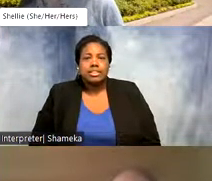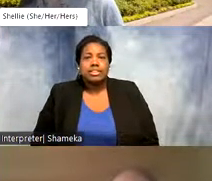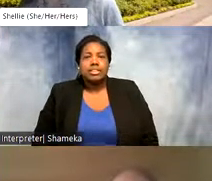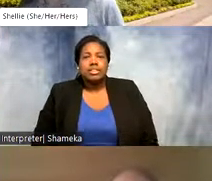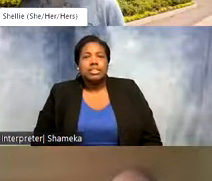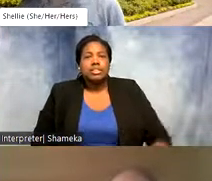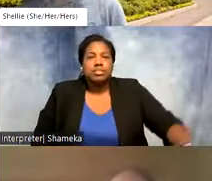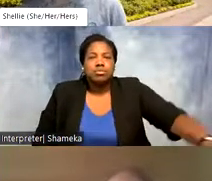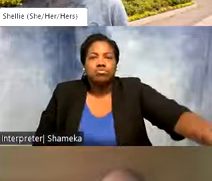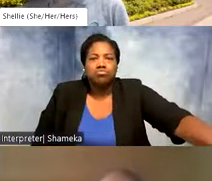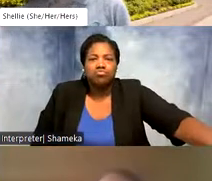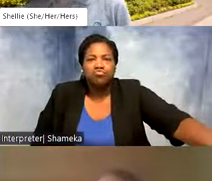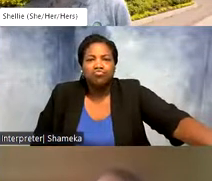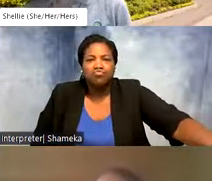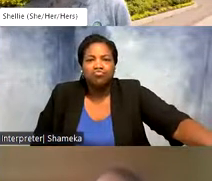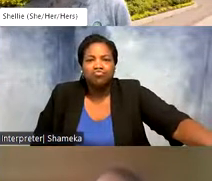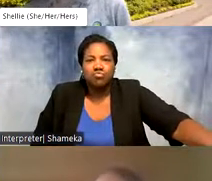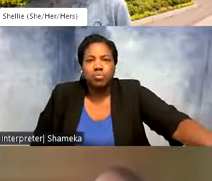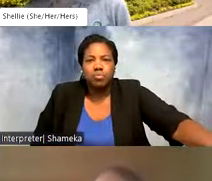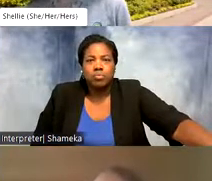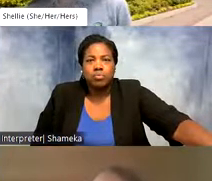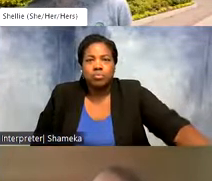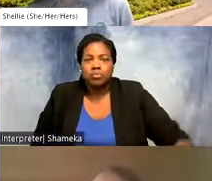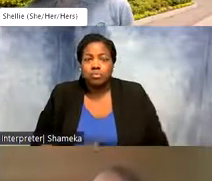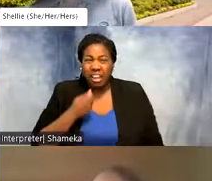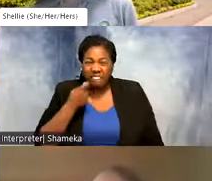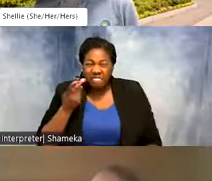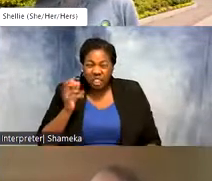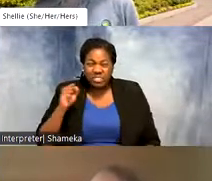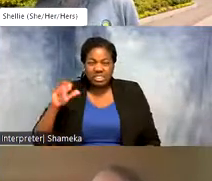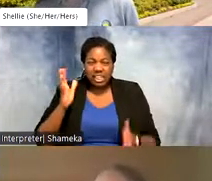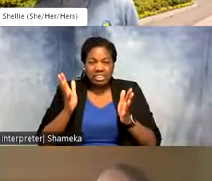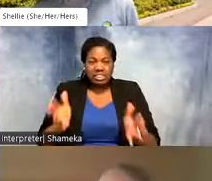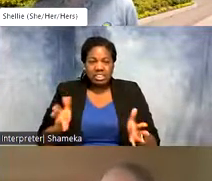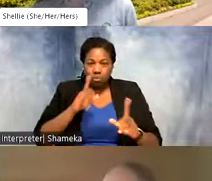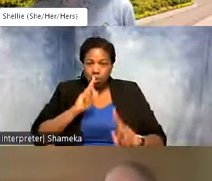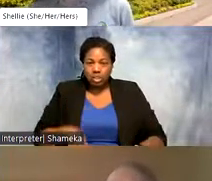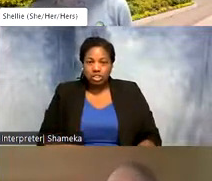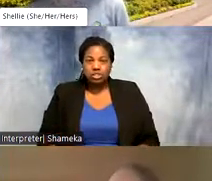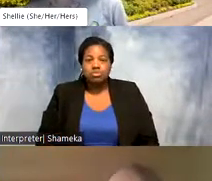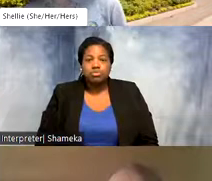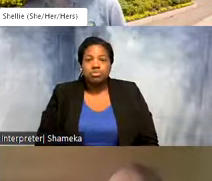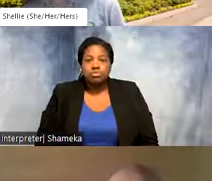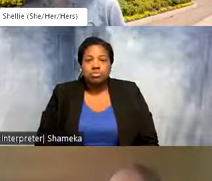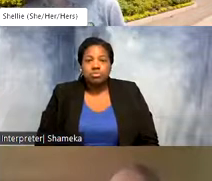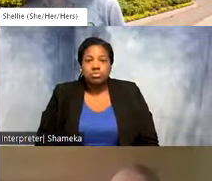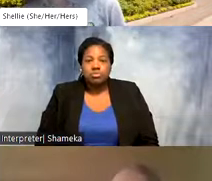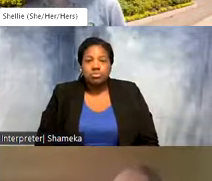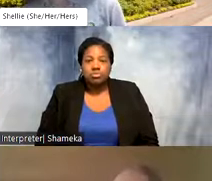That's amazing. Alight I'll give you another few seconds on that poll: which of the following are shorebirds?